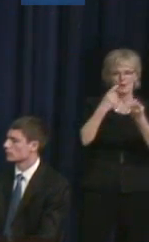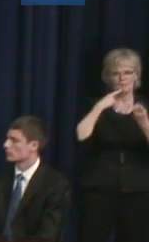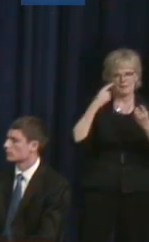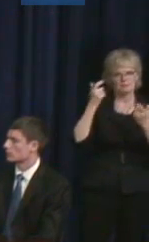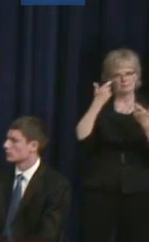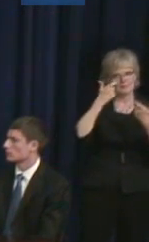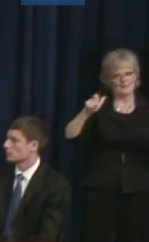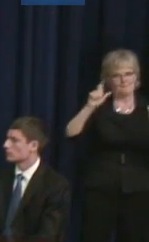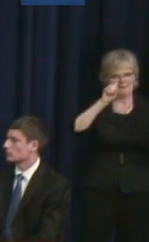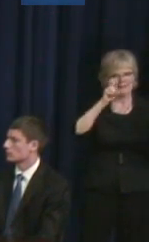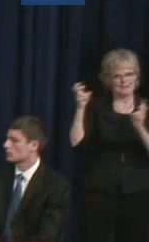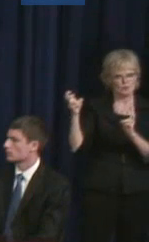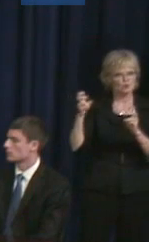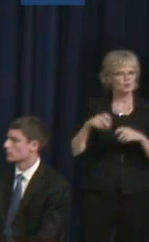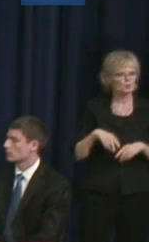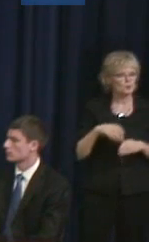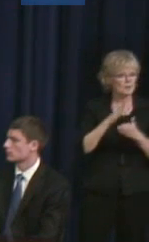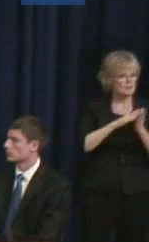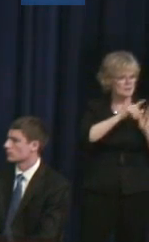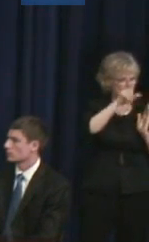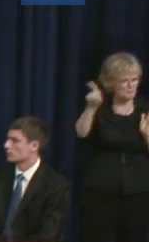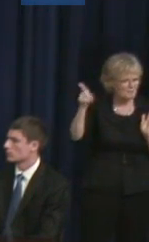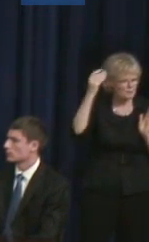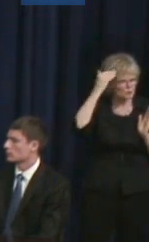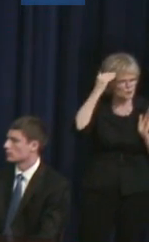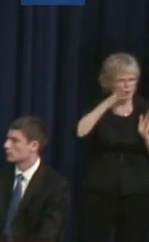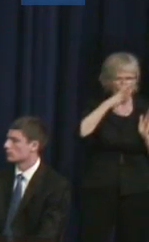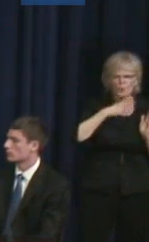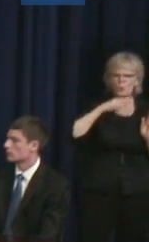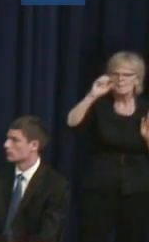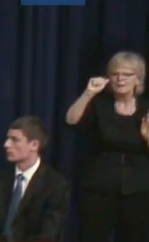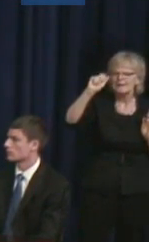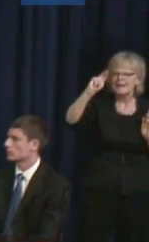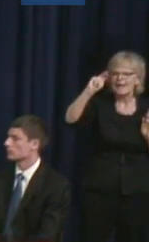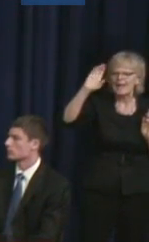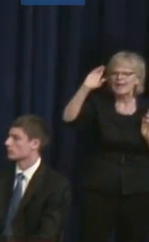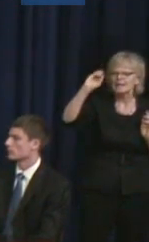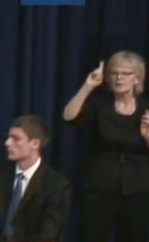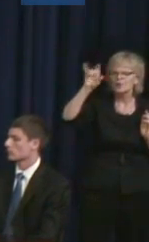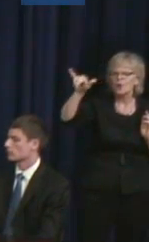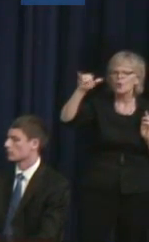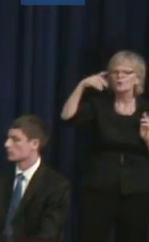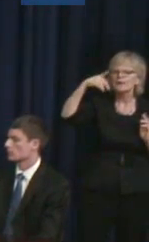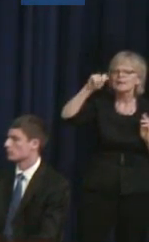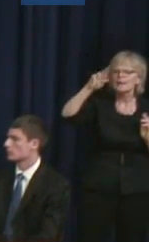As some of you may know a woman by the name of Ann Cody, who's a paralympian, who's now working at the